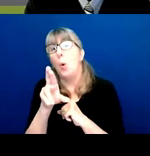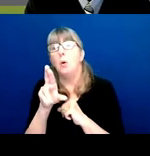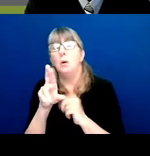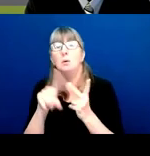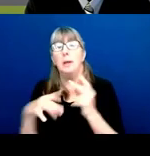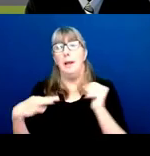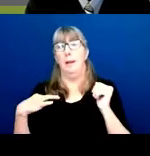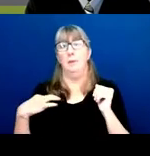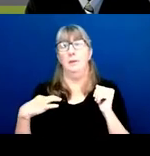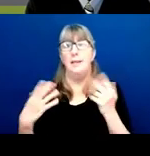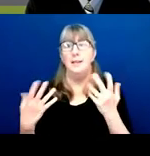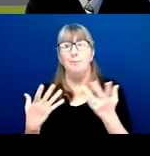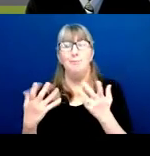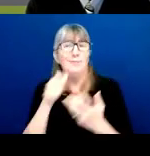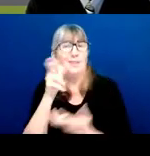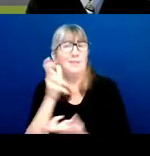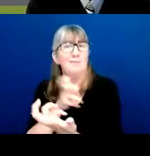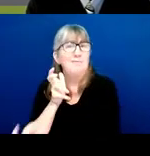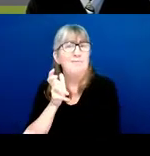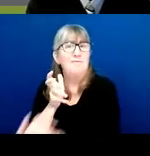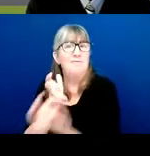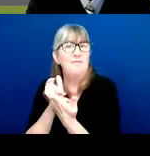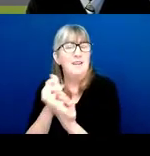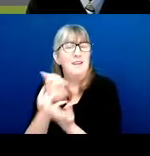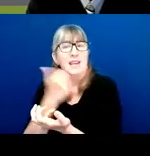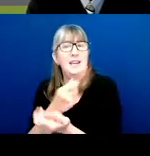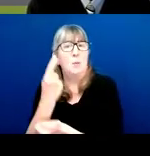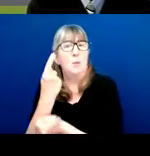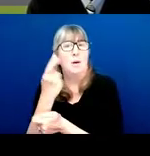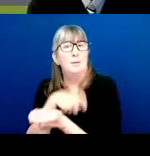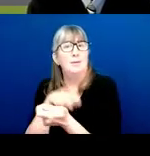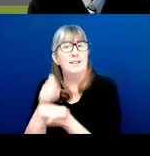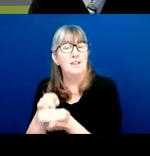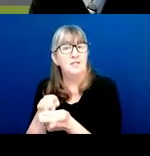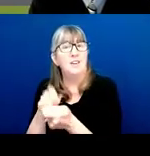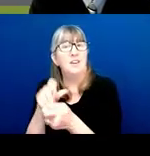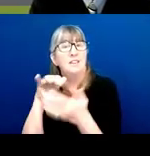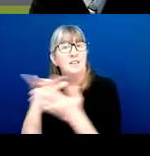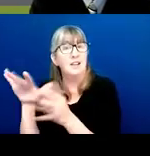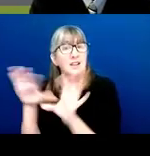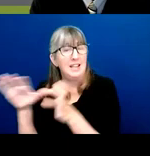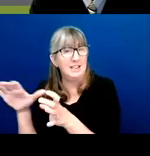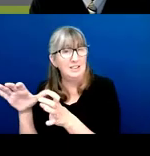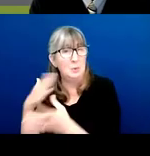just doesn't fit one particular study section well, it absolutely will be reviewed.